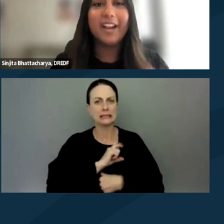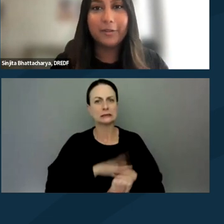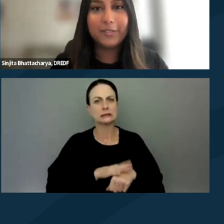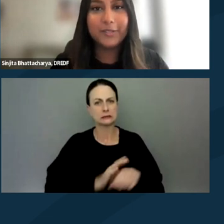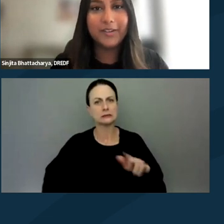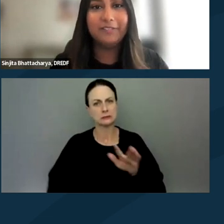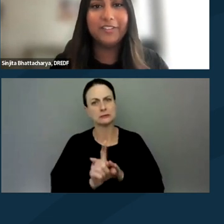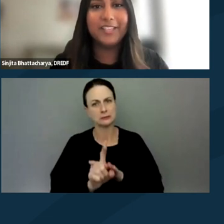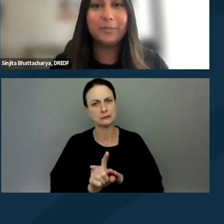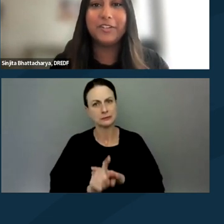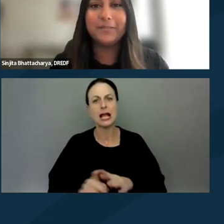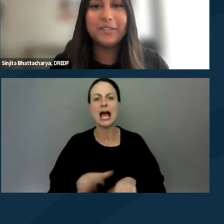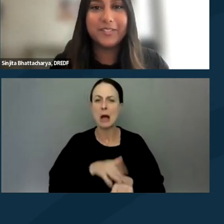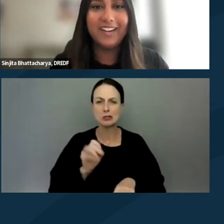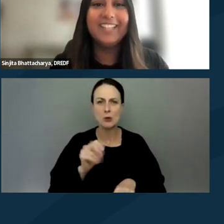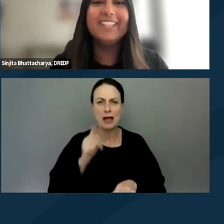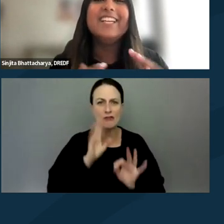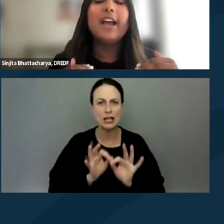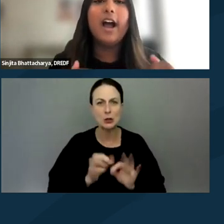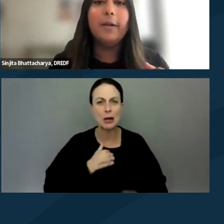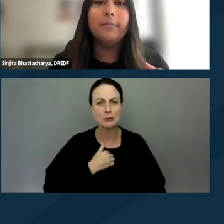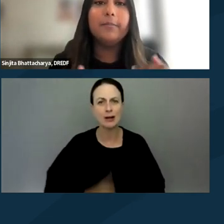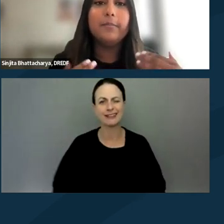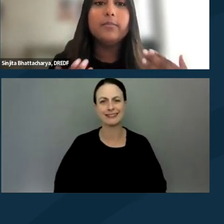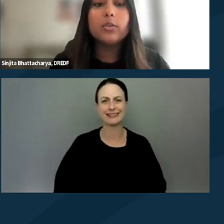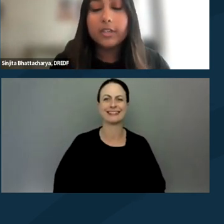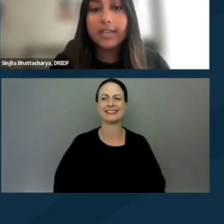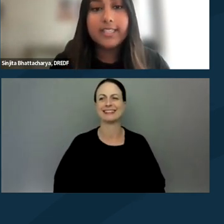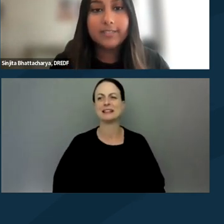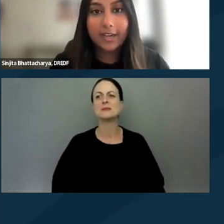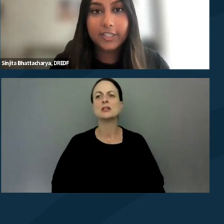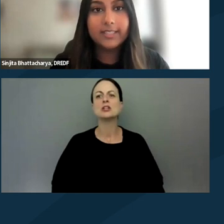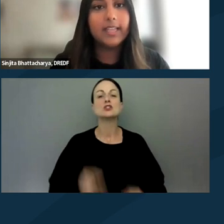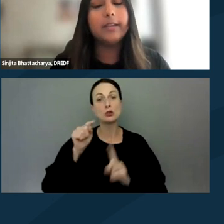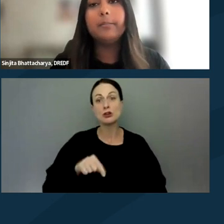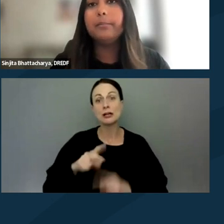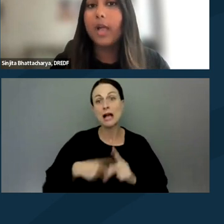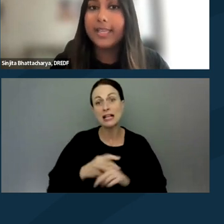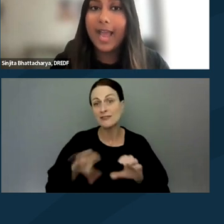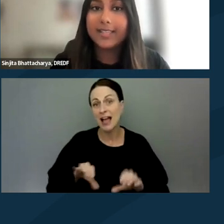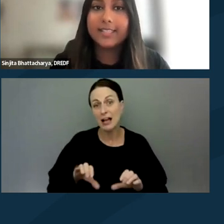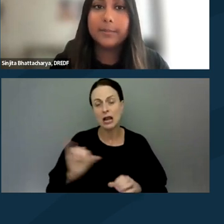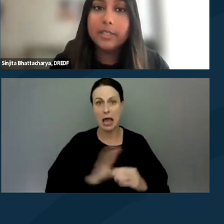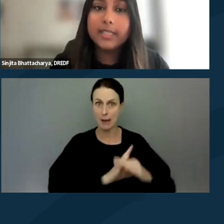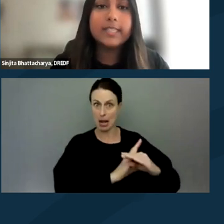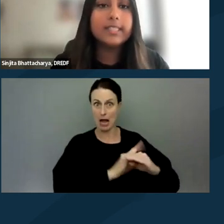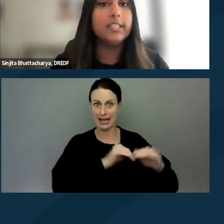And I'll also slow down for the interpreters. I'm so sorry. So certain kinds of actions like blocking access to buildings,